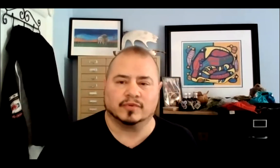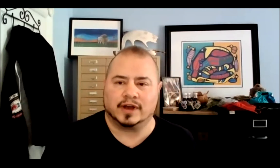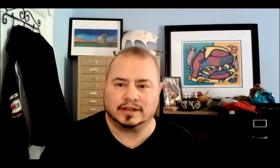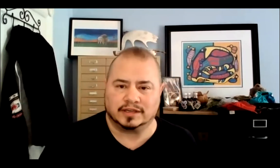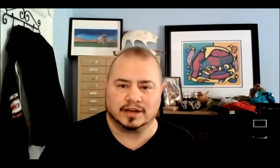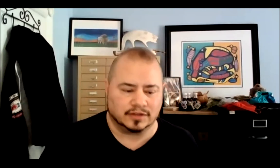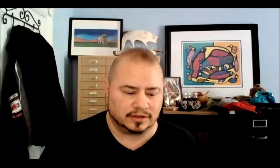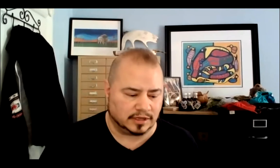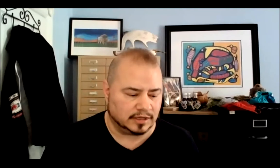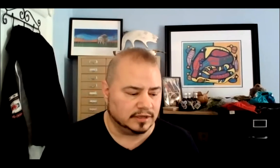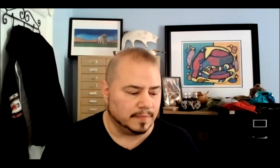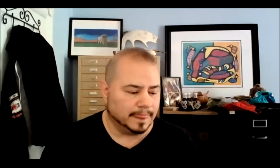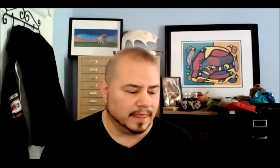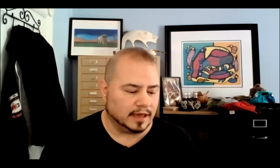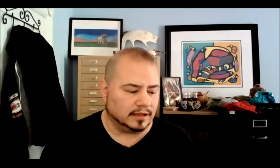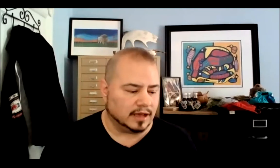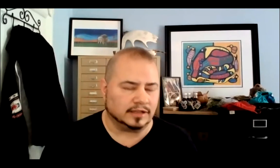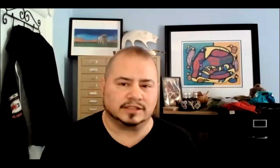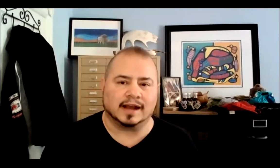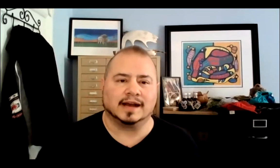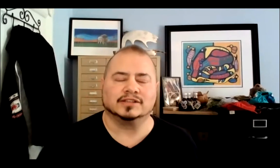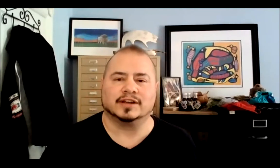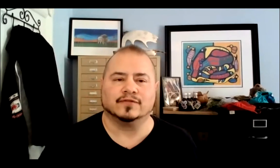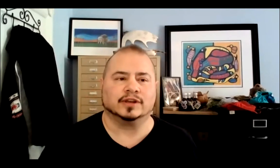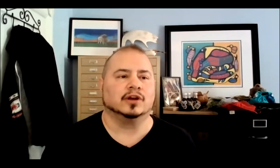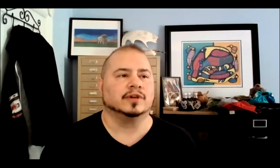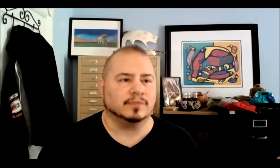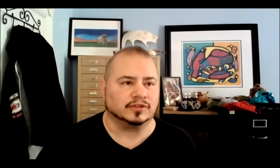providing the care that they need, and it's that kind of suffering, knowing about